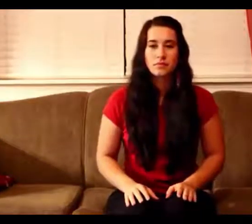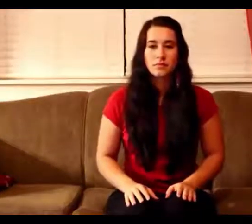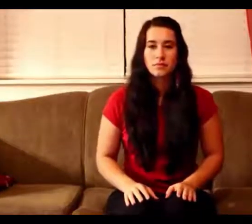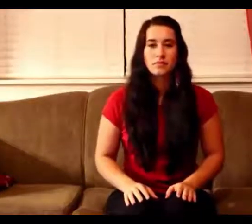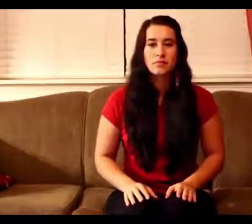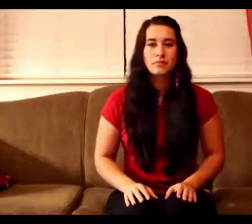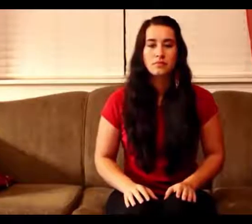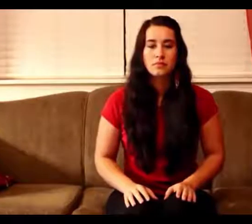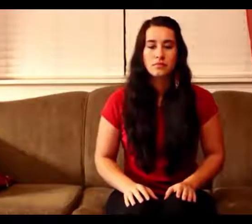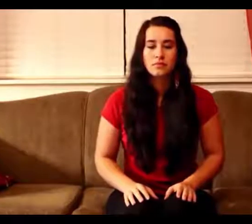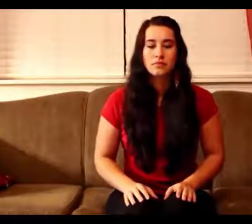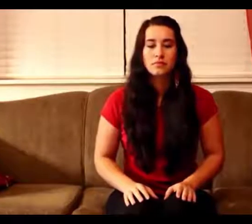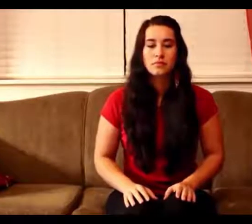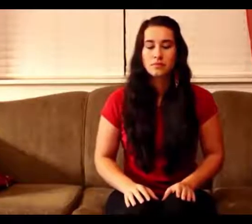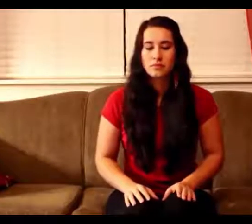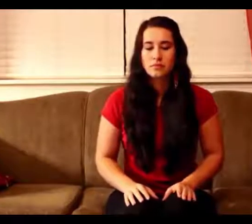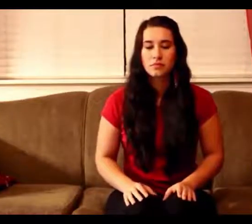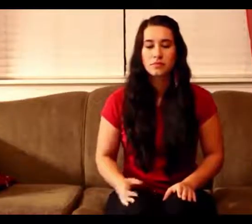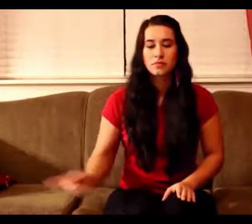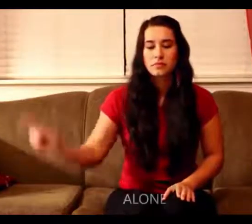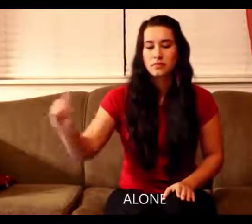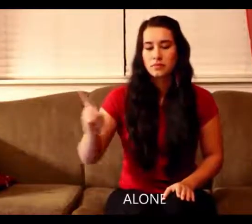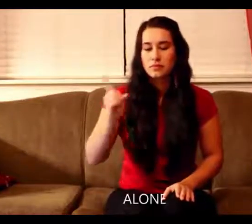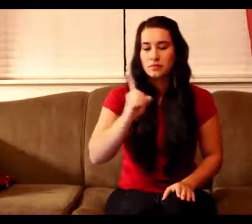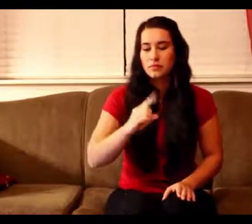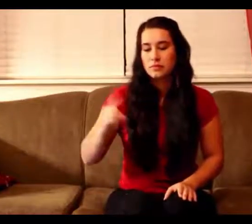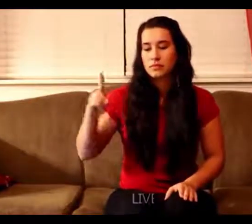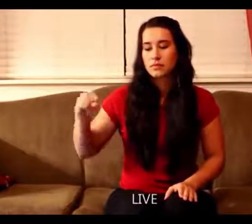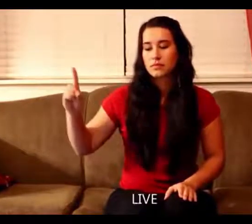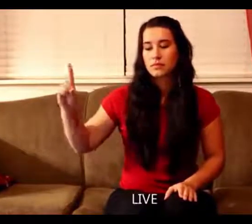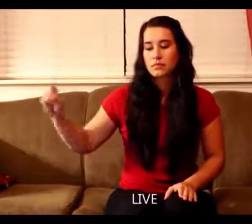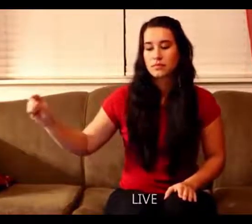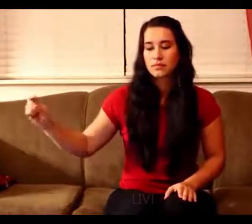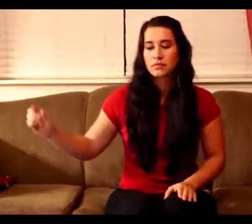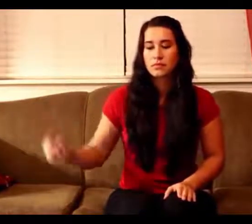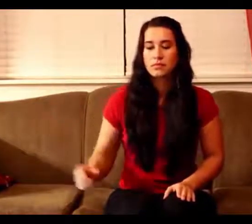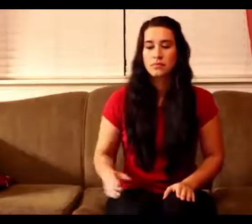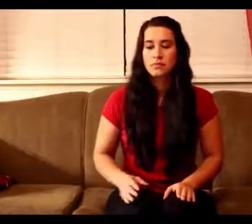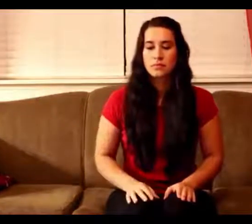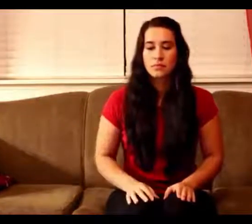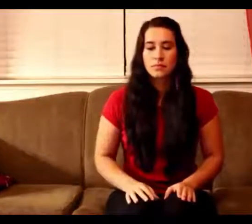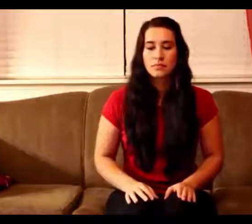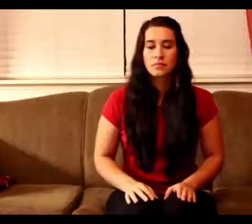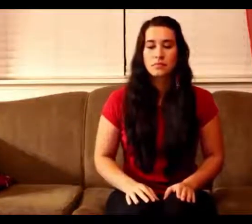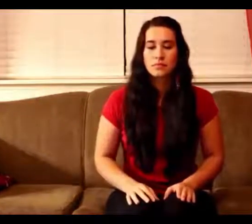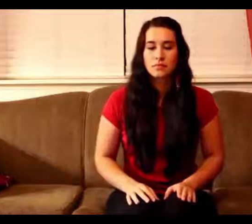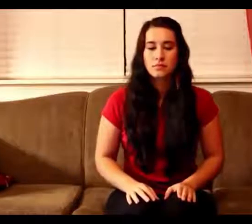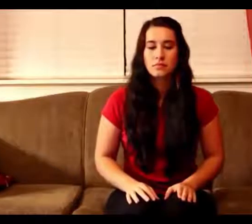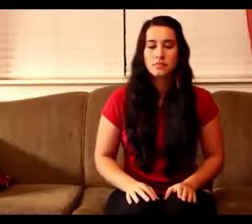(Oh, Just to Live)